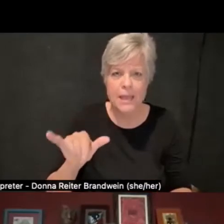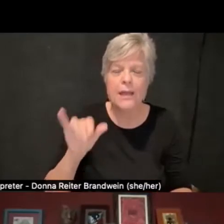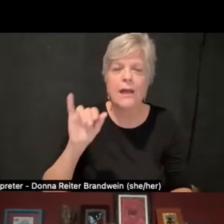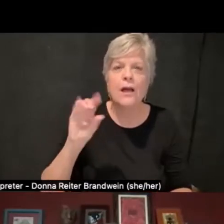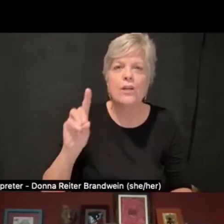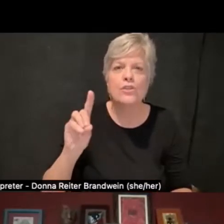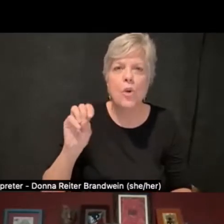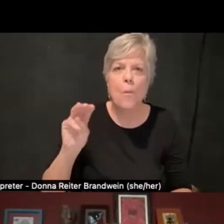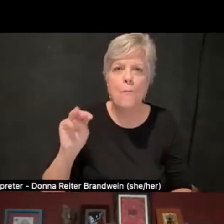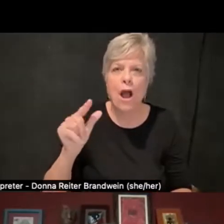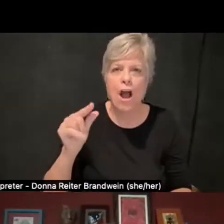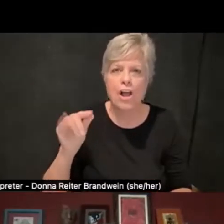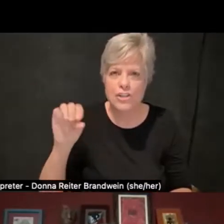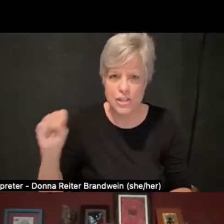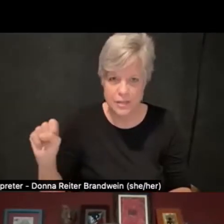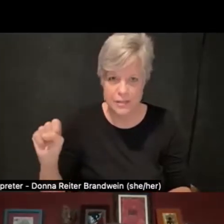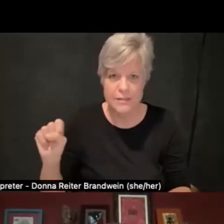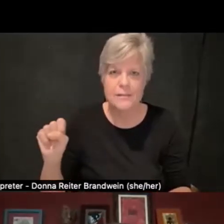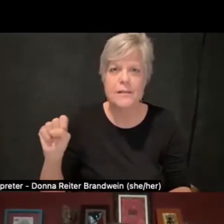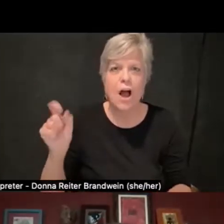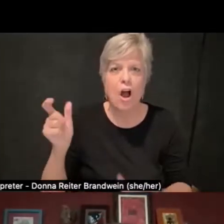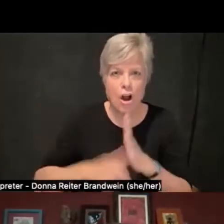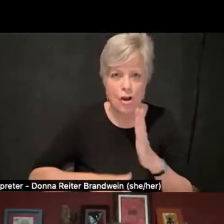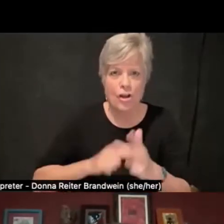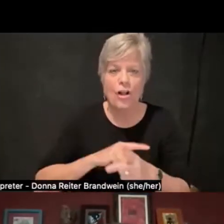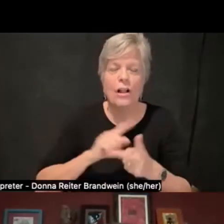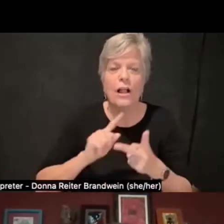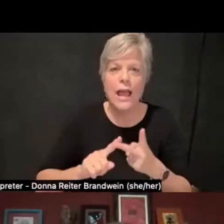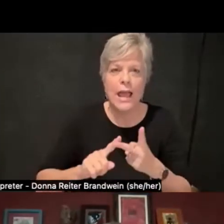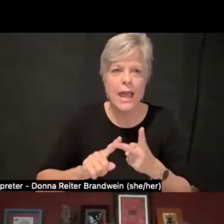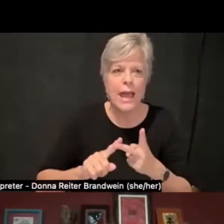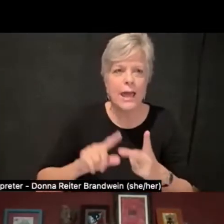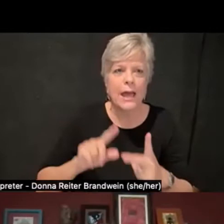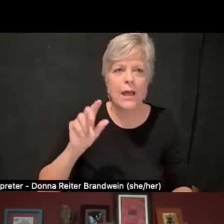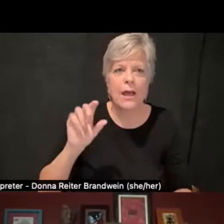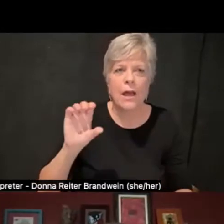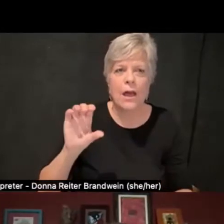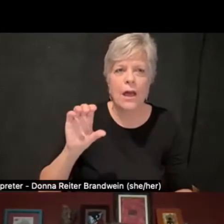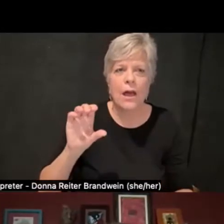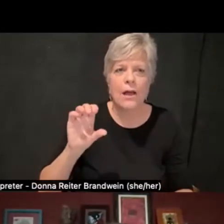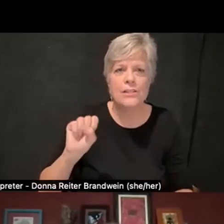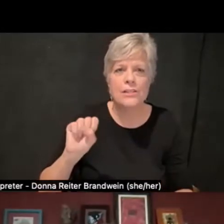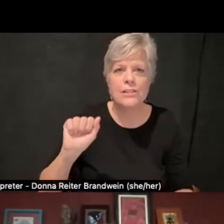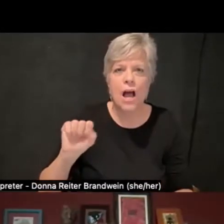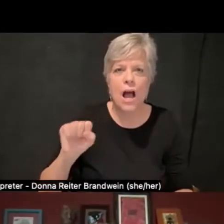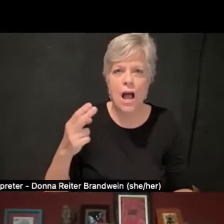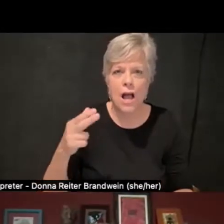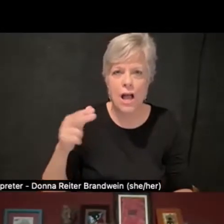and Sasha Costanza-Chock's wonderful book called "Design Justice,"